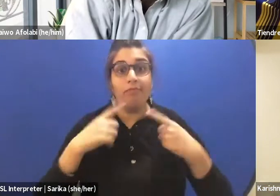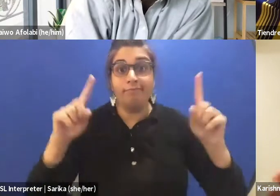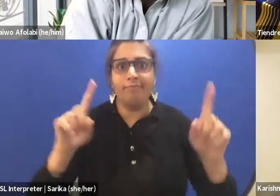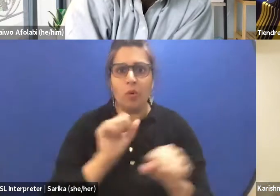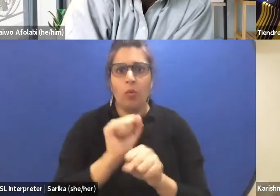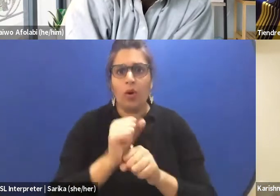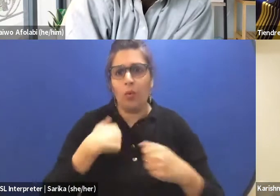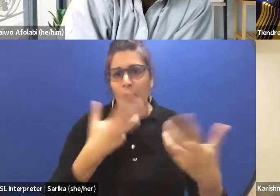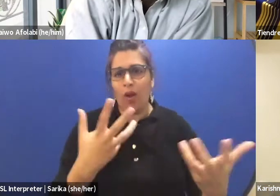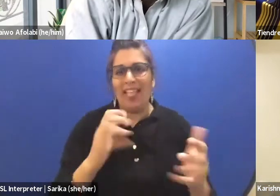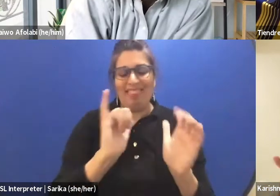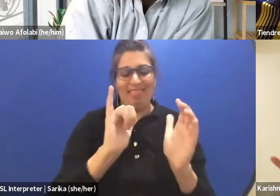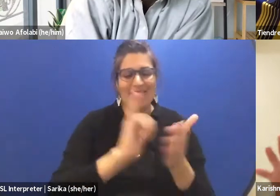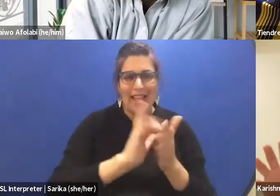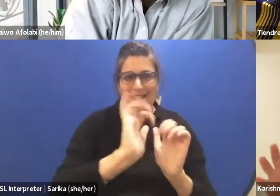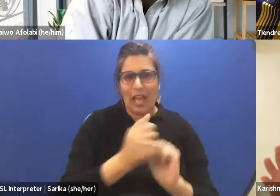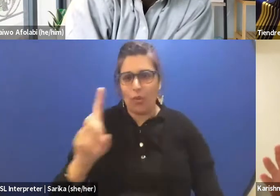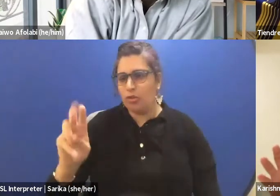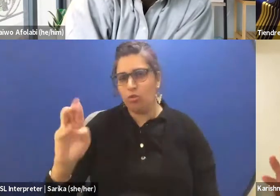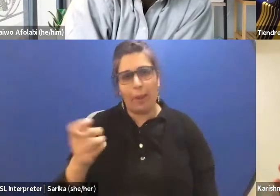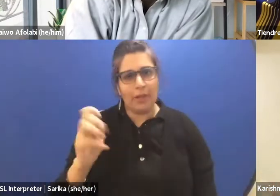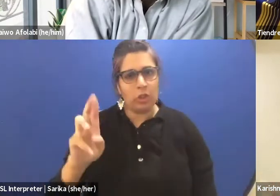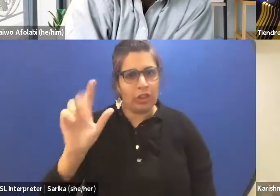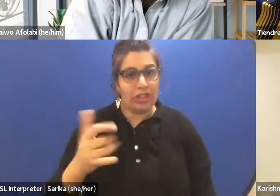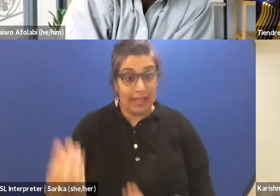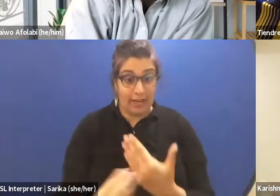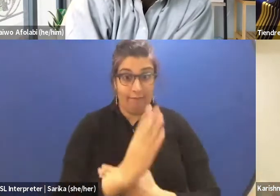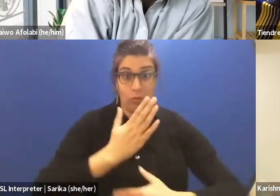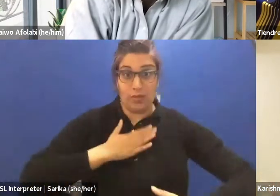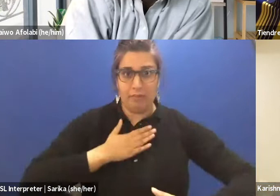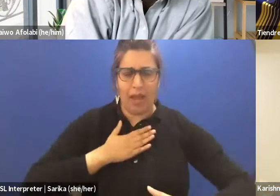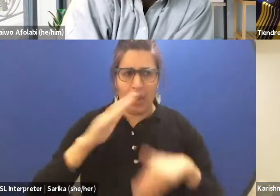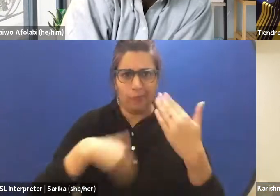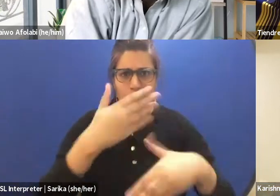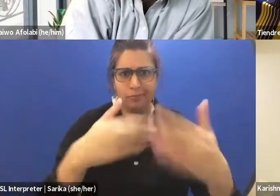That's how dramaturgy has influenced my process of producing because it... I'm not just thinking